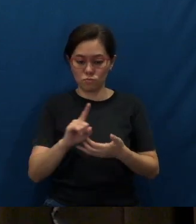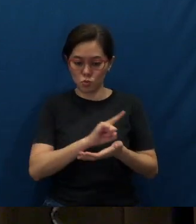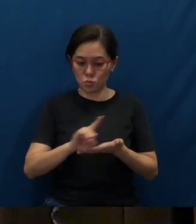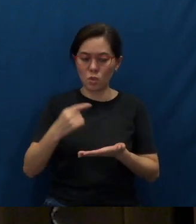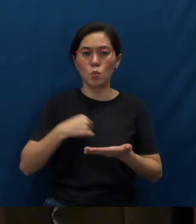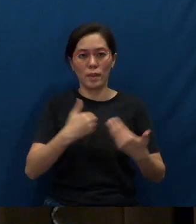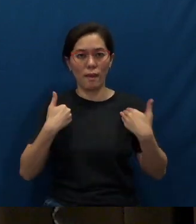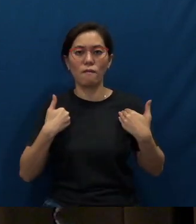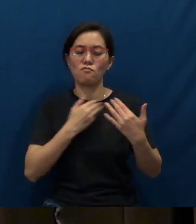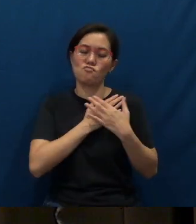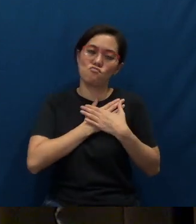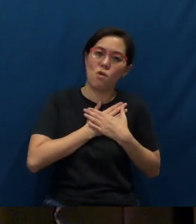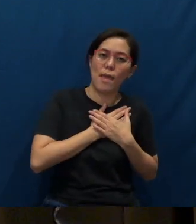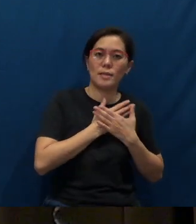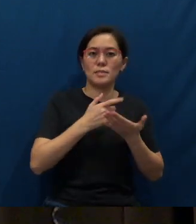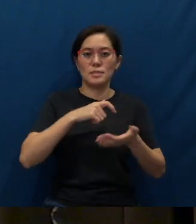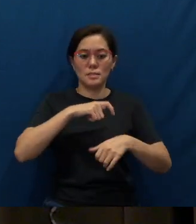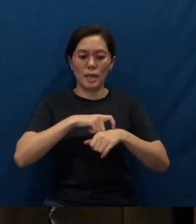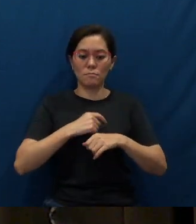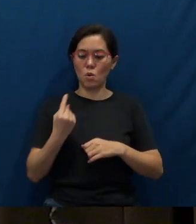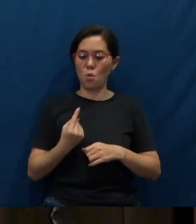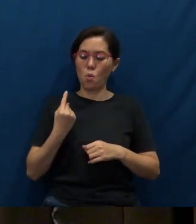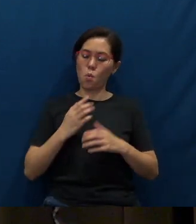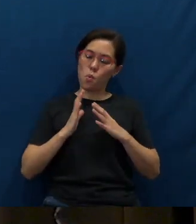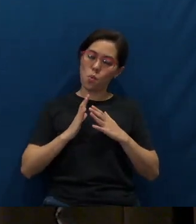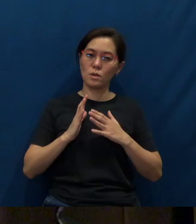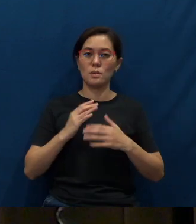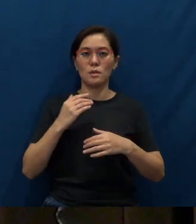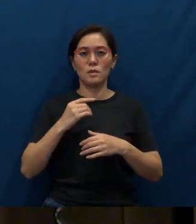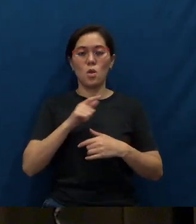of rest, a time of being alone. Lord, may You restore us.